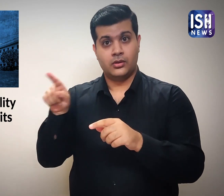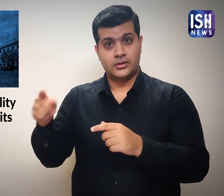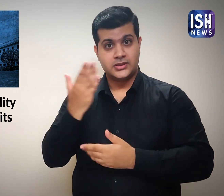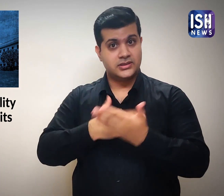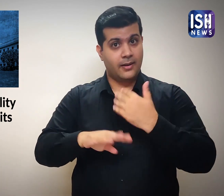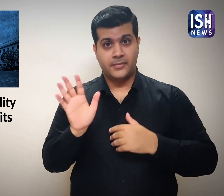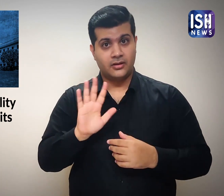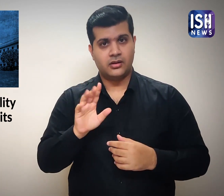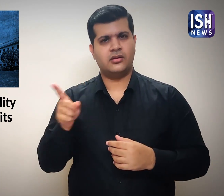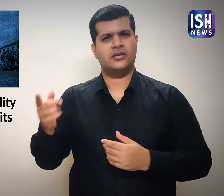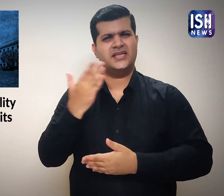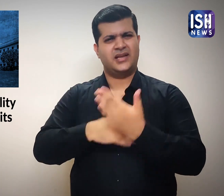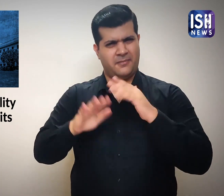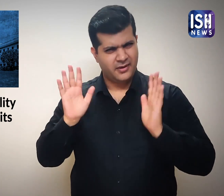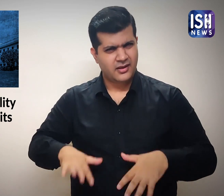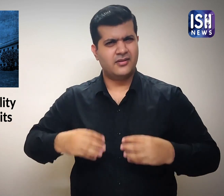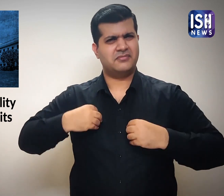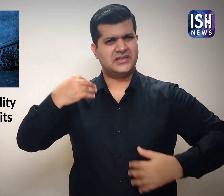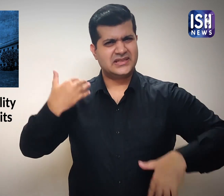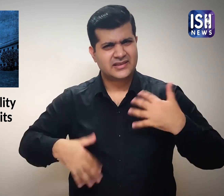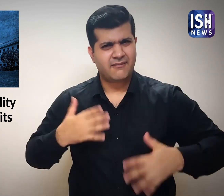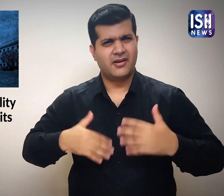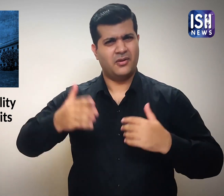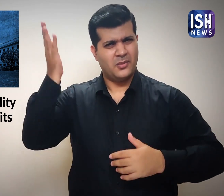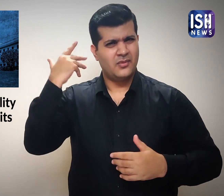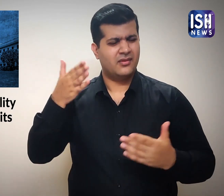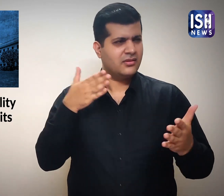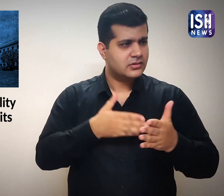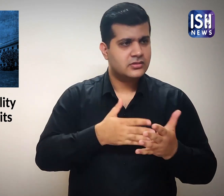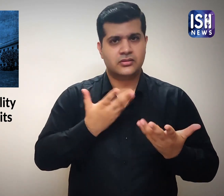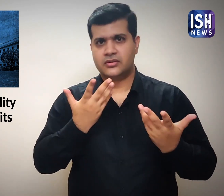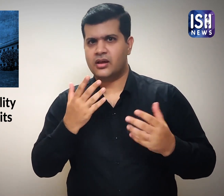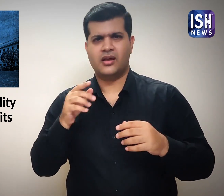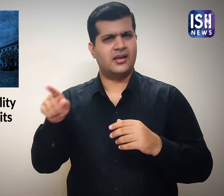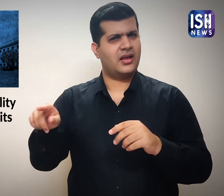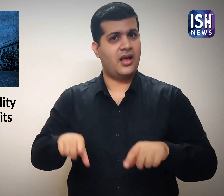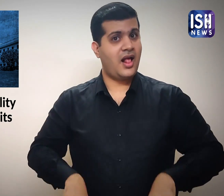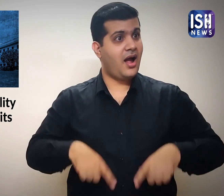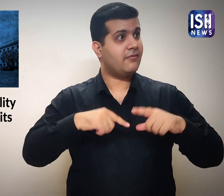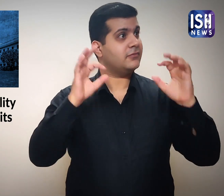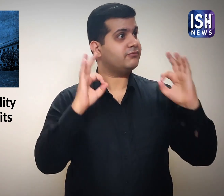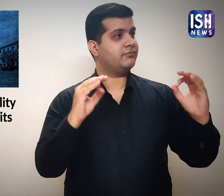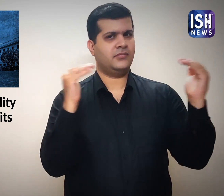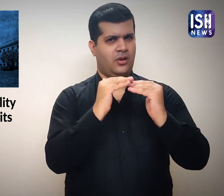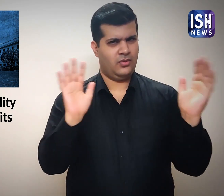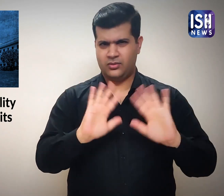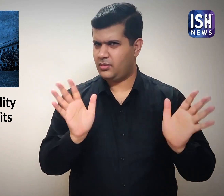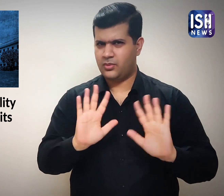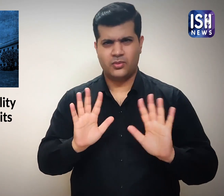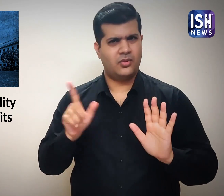Even the people with disabilities have faced the same barriers. Their lives were never equal to others.